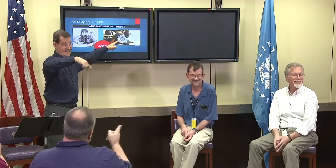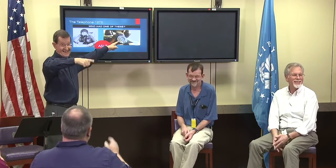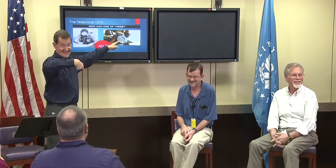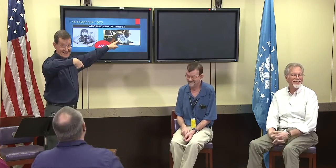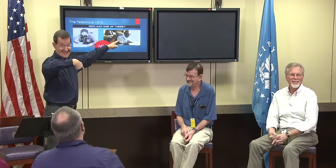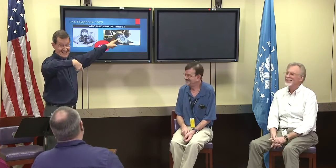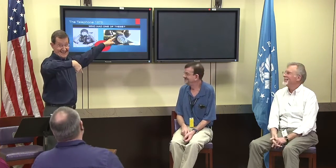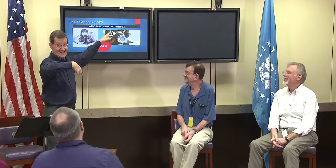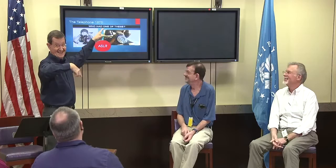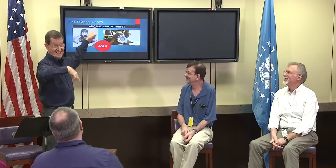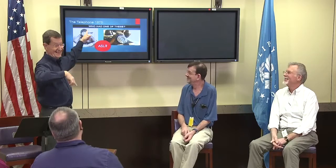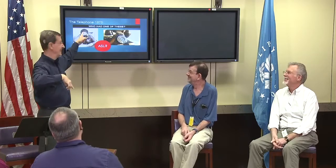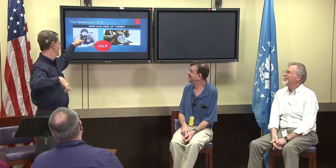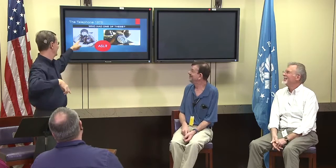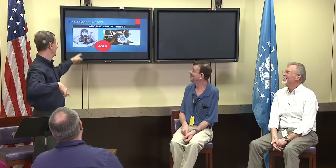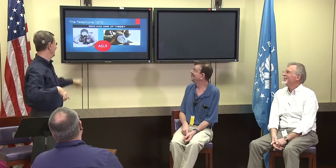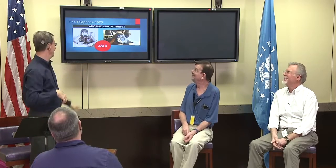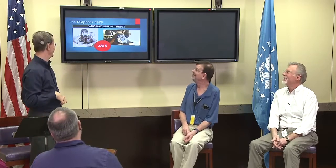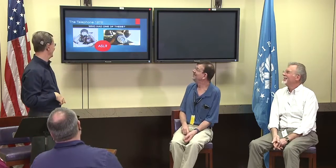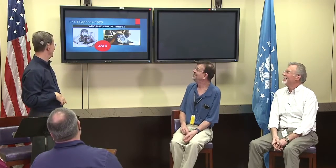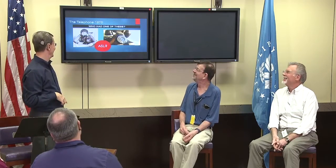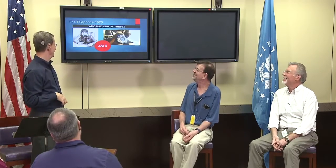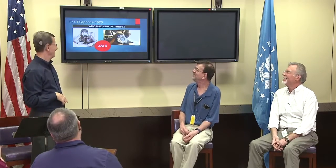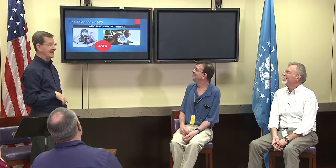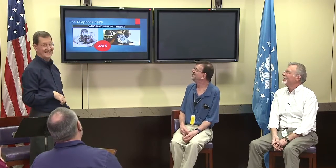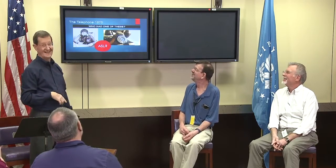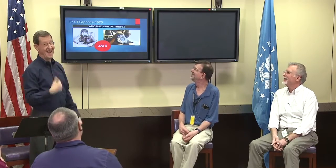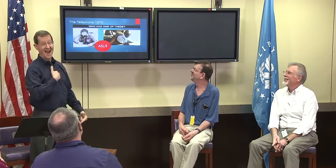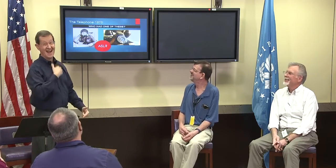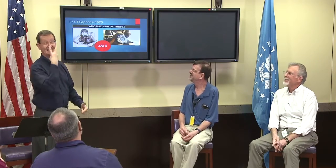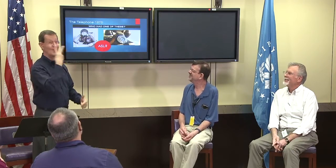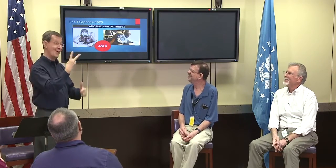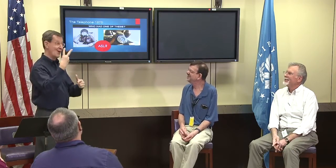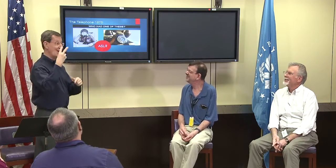Alex Richey: No, the other one, you had the rotary dial, you had the rotary dial phone, okay.